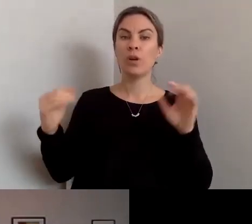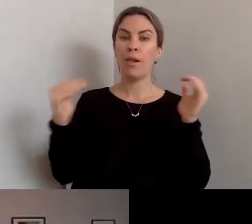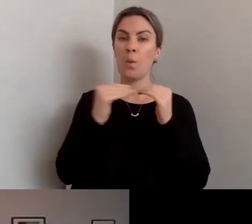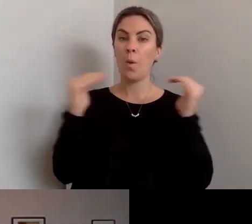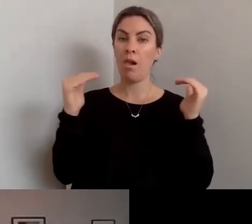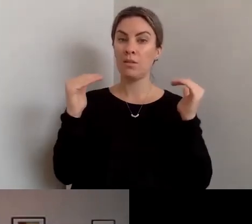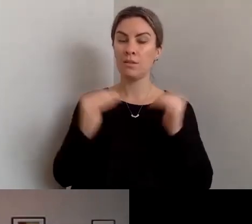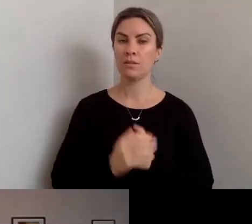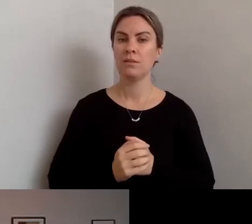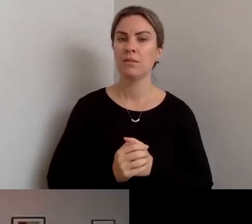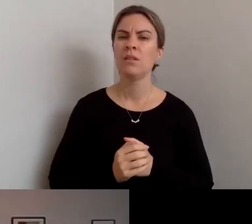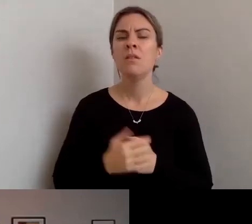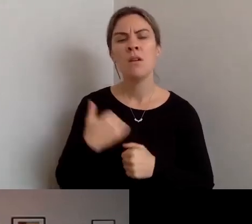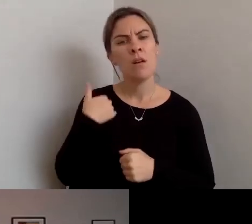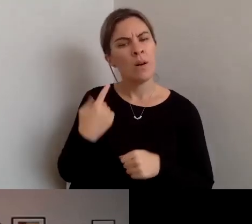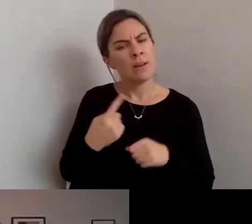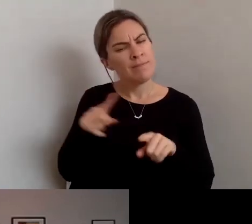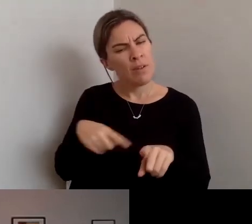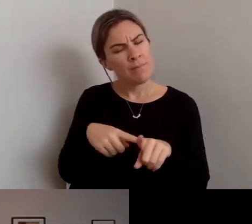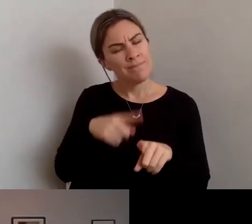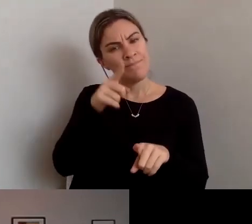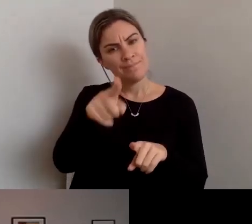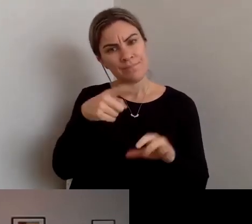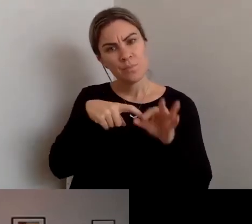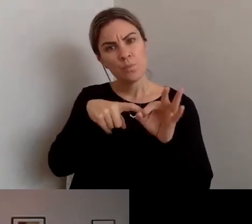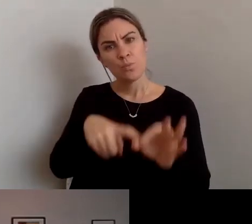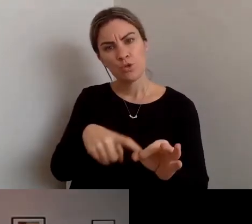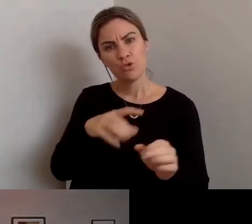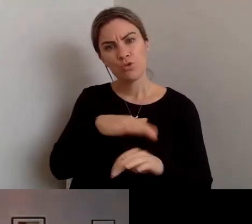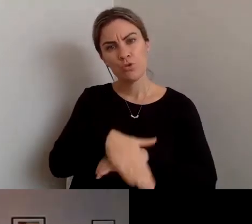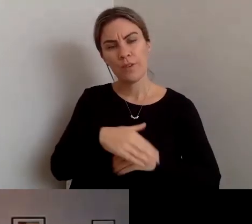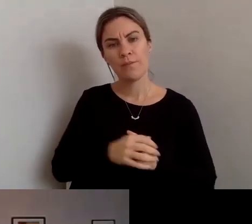follow that up with this question, which is: What do you consider to be